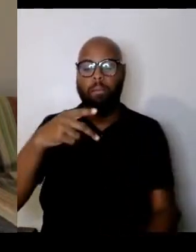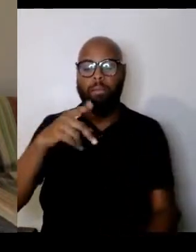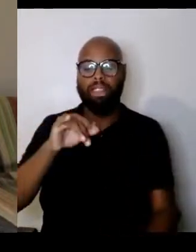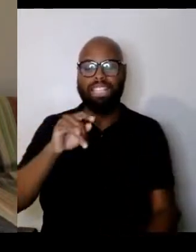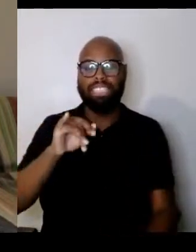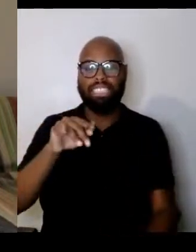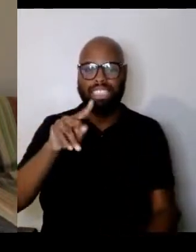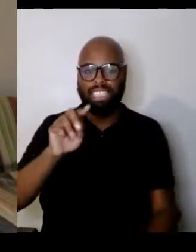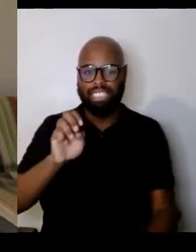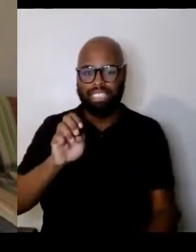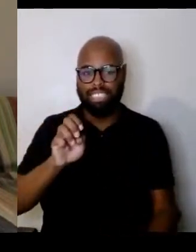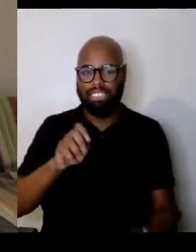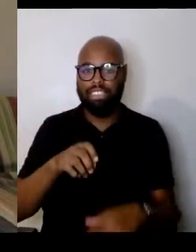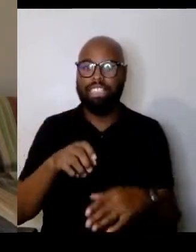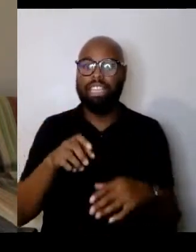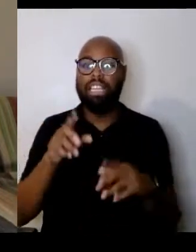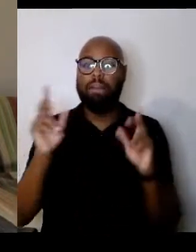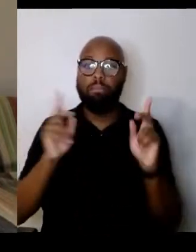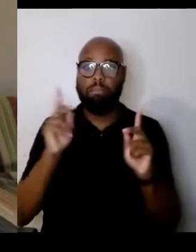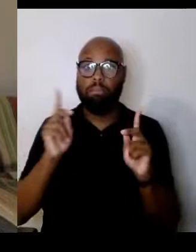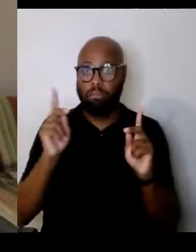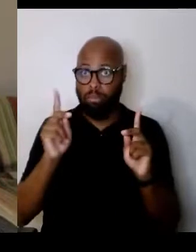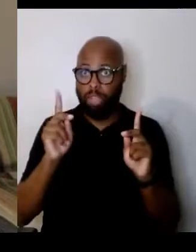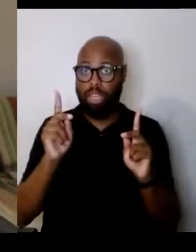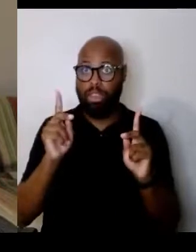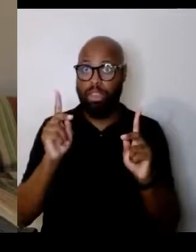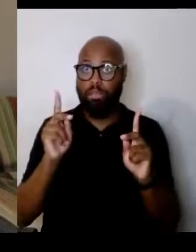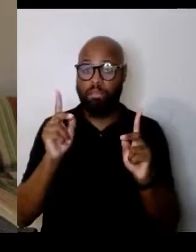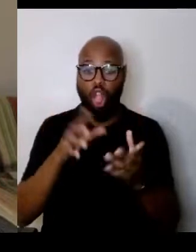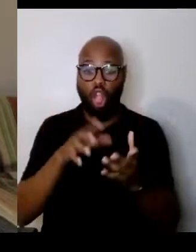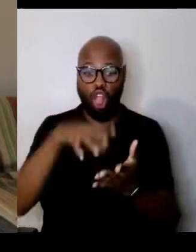with knowing something that they had never heard of before